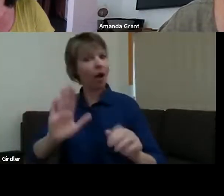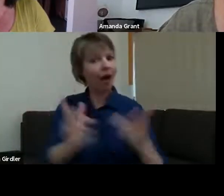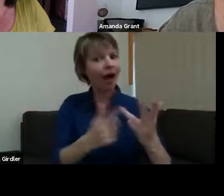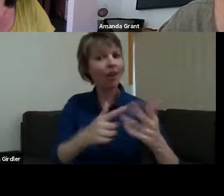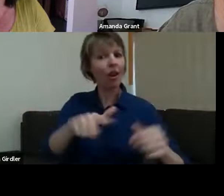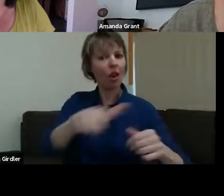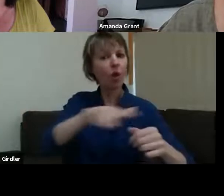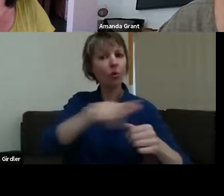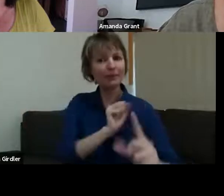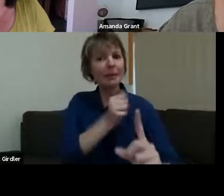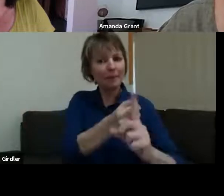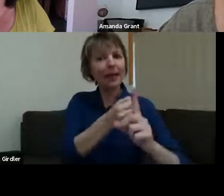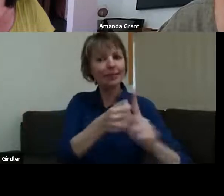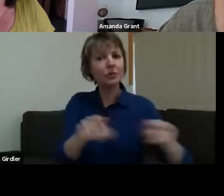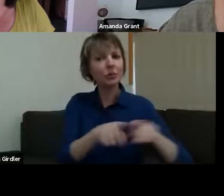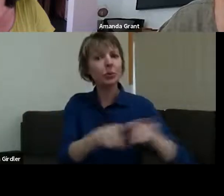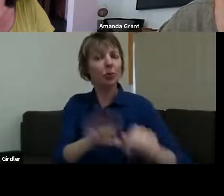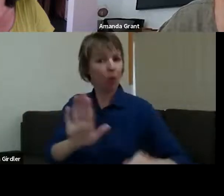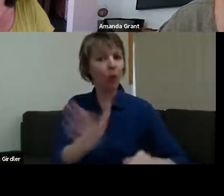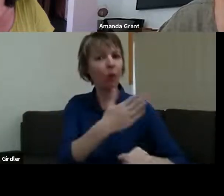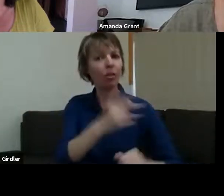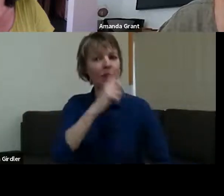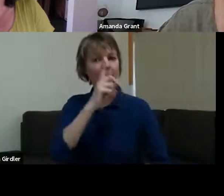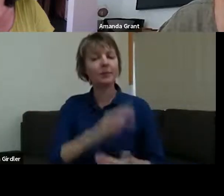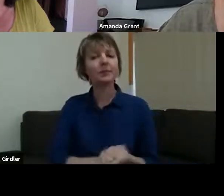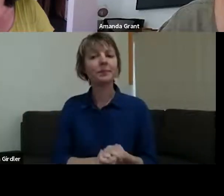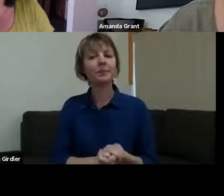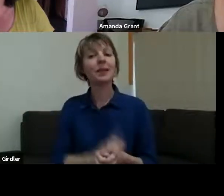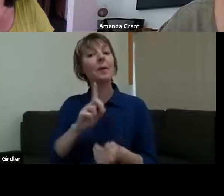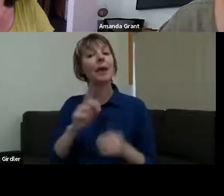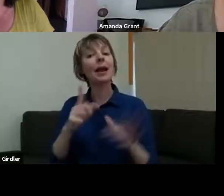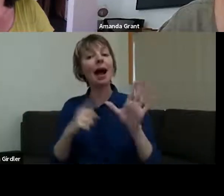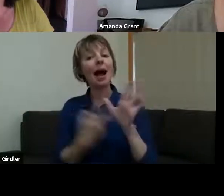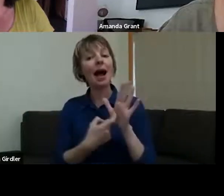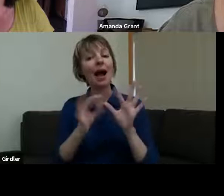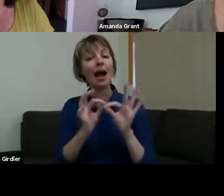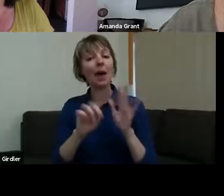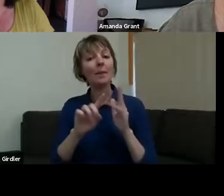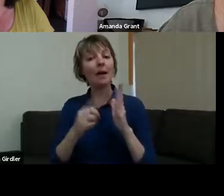finding with Arbour - it's providing an amazing platform for agencies and